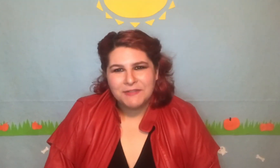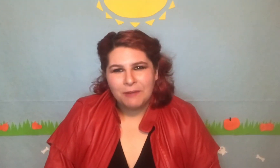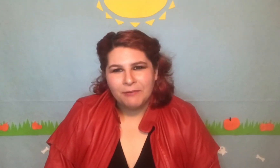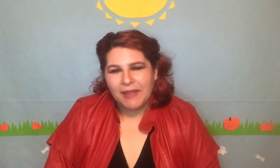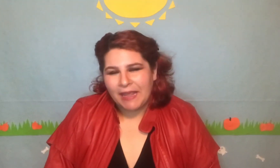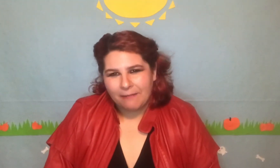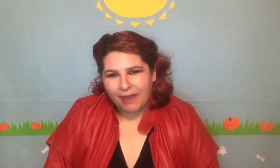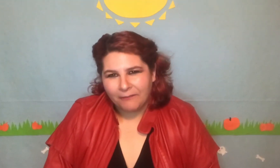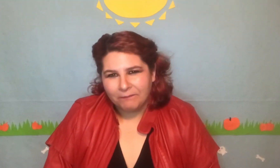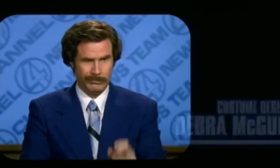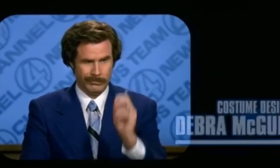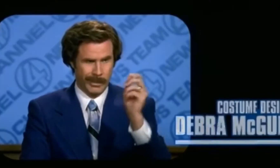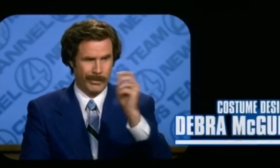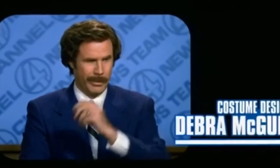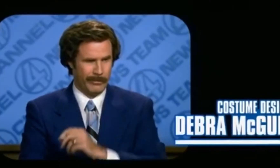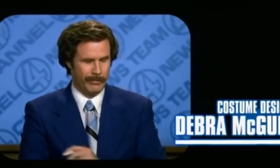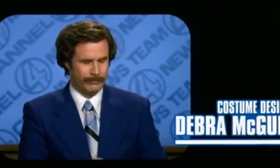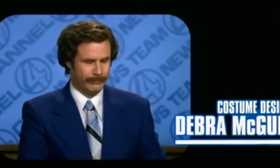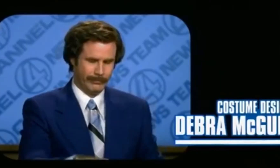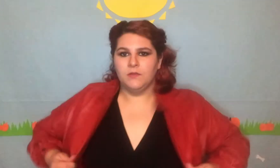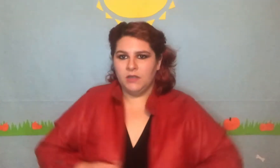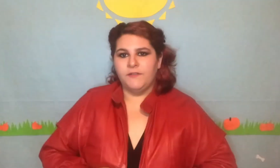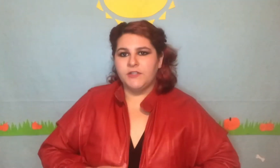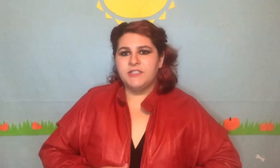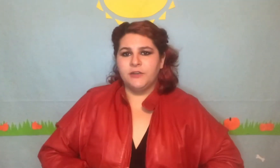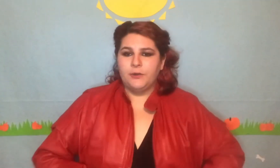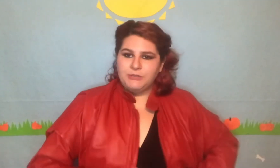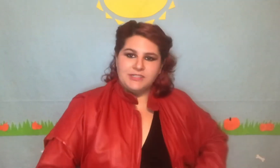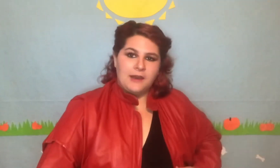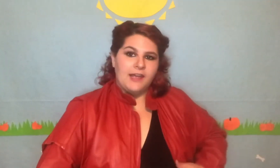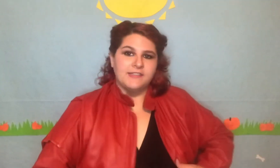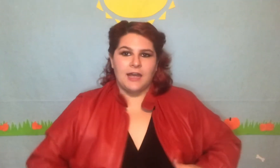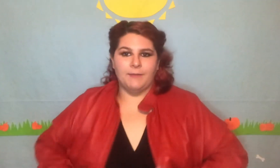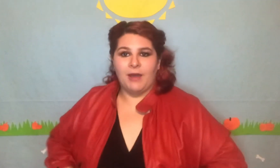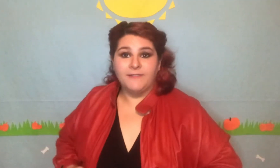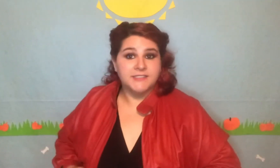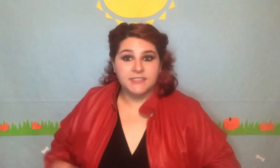all when they came out. "I don't believe you." If you can't tell who I'm dressed as, I'm obviously